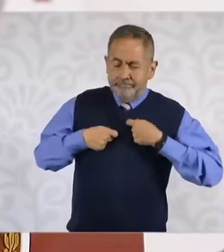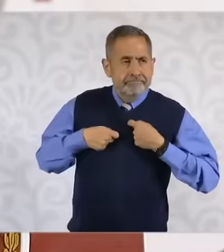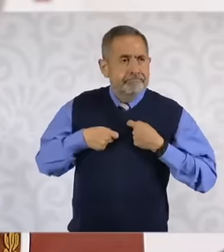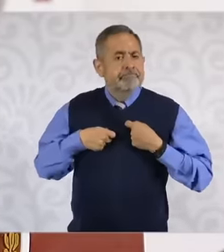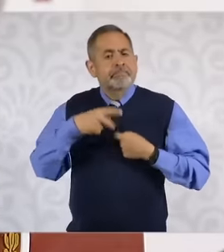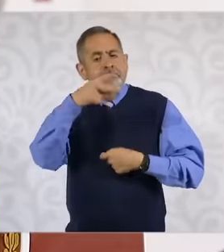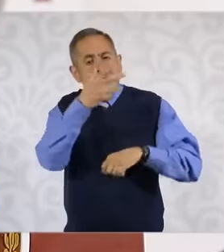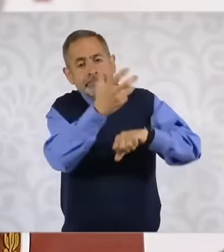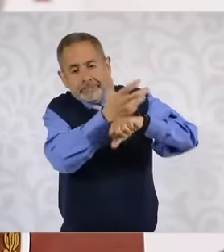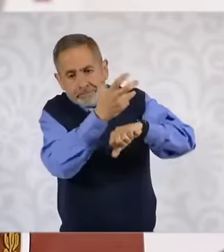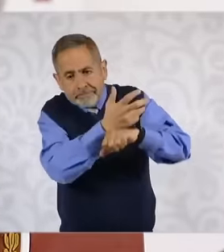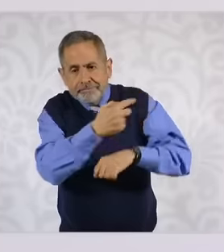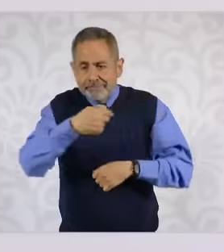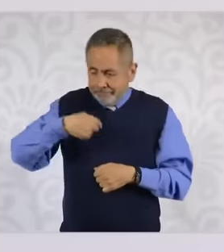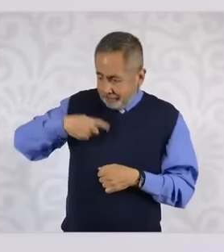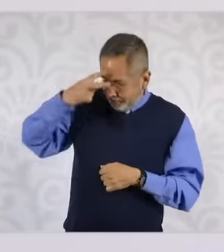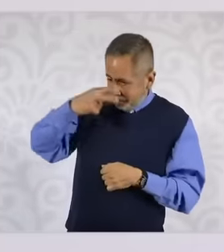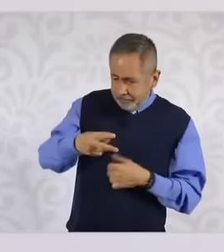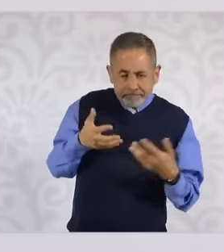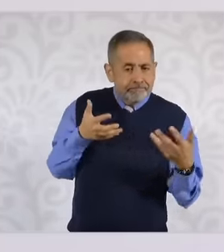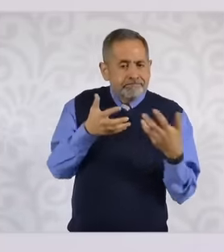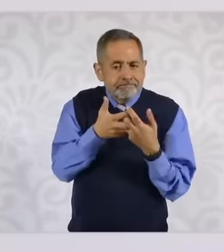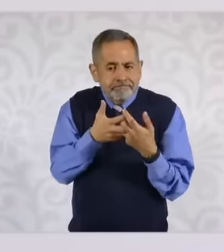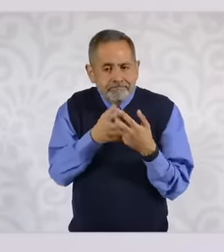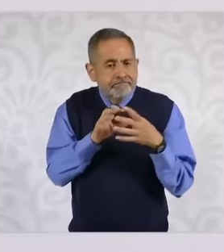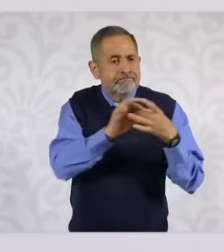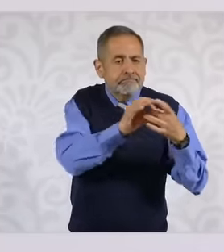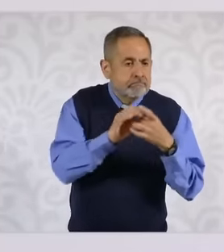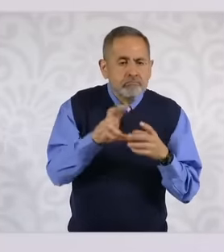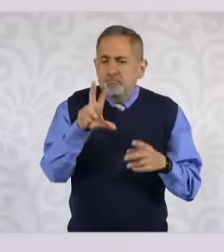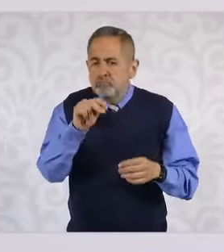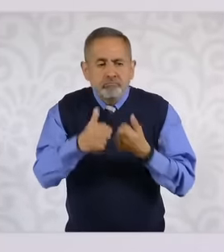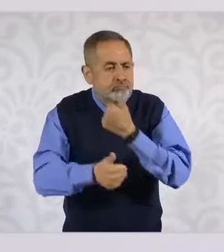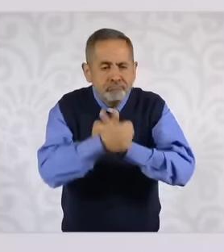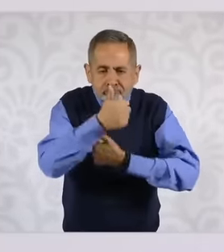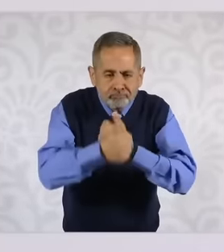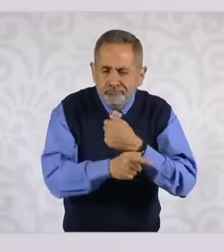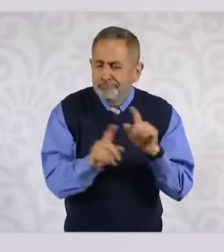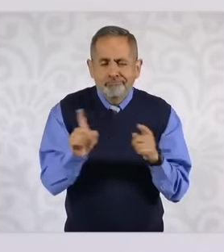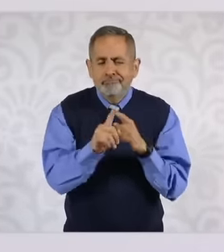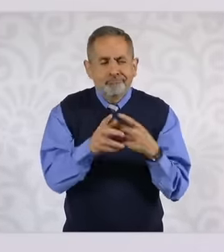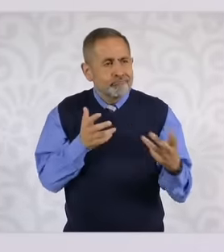no. We compete among ourselves and the treaty is as important for the United States as it is for